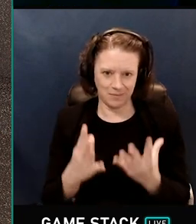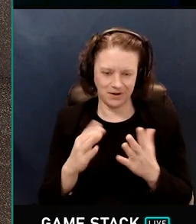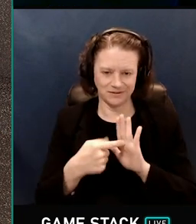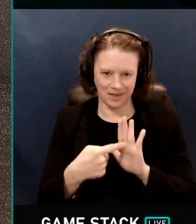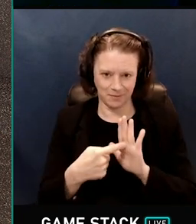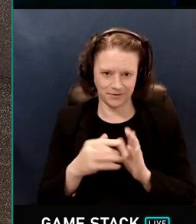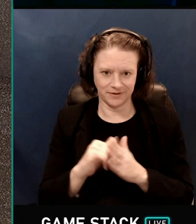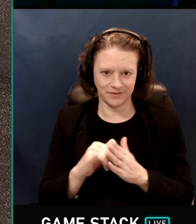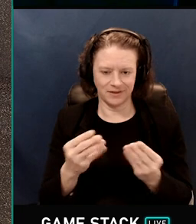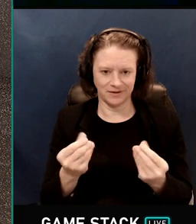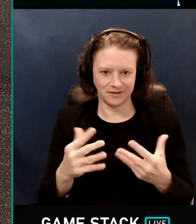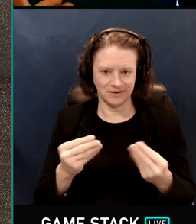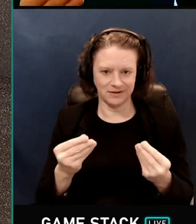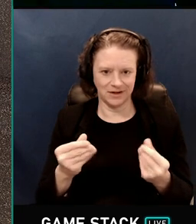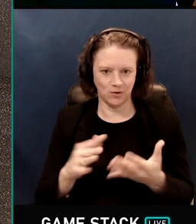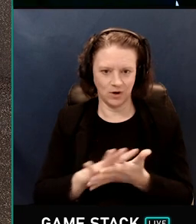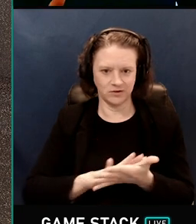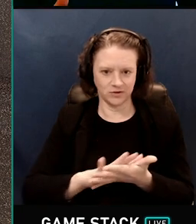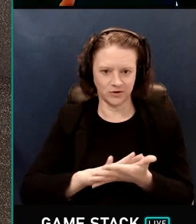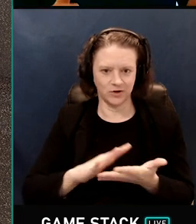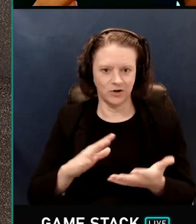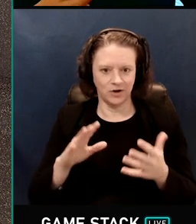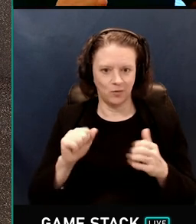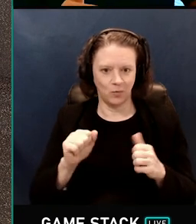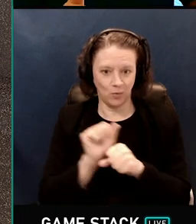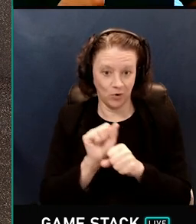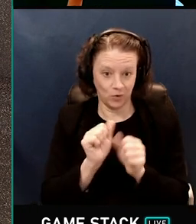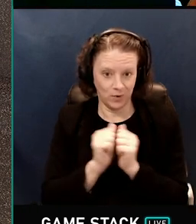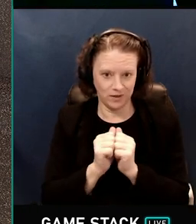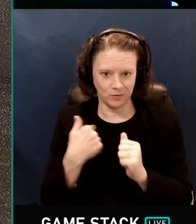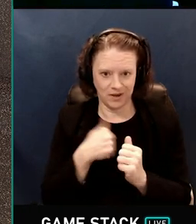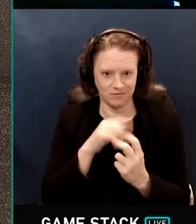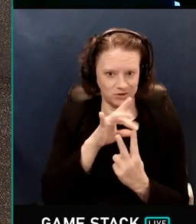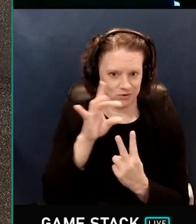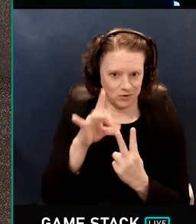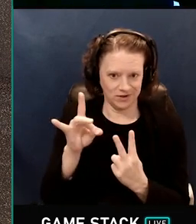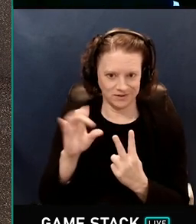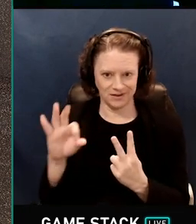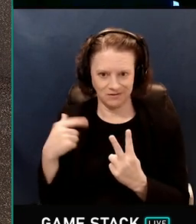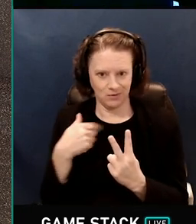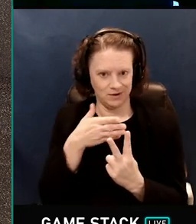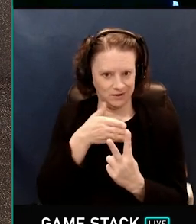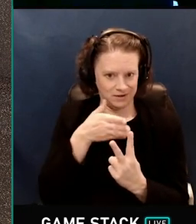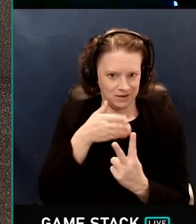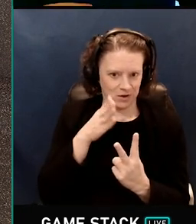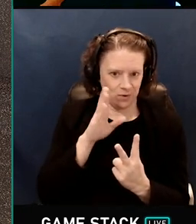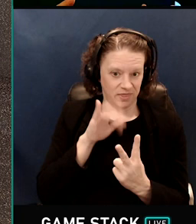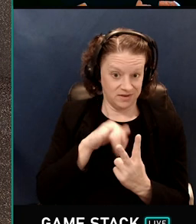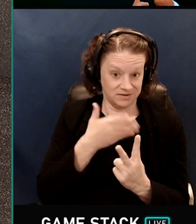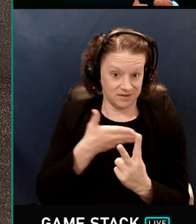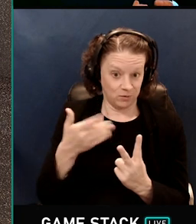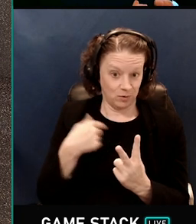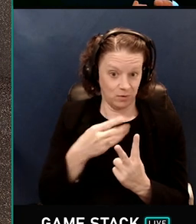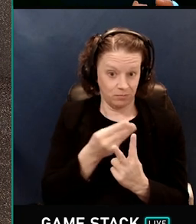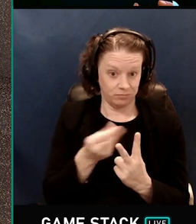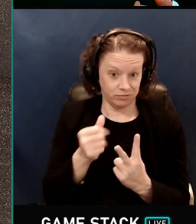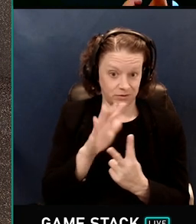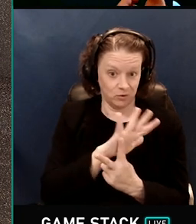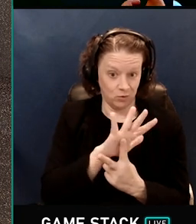so it will be, we'll have a noisier image. So again, we're left with this choice. If we stick with this thing that we're going to denoise,